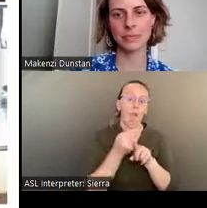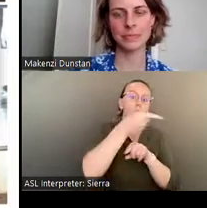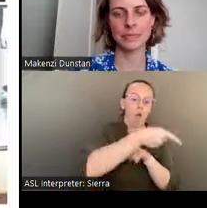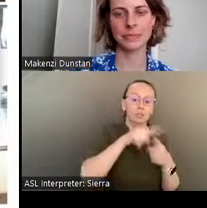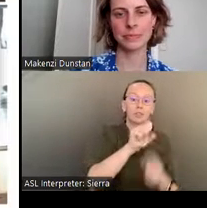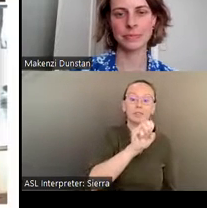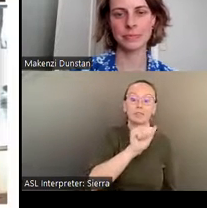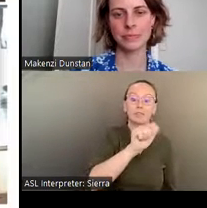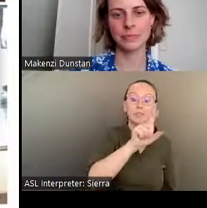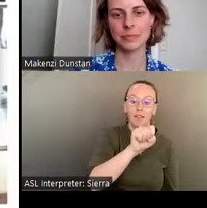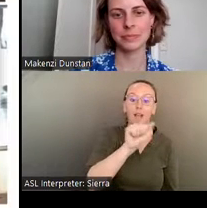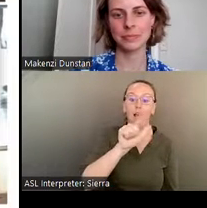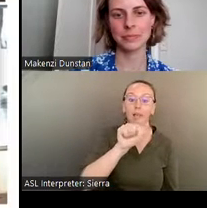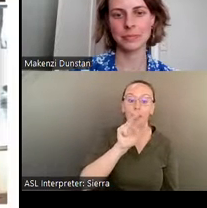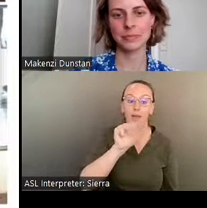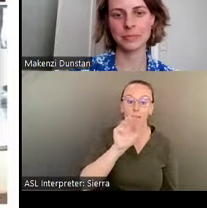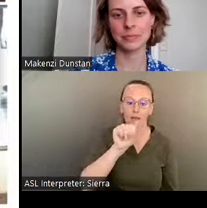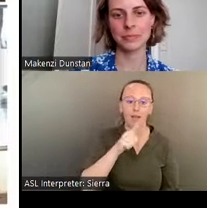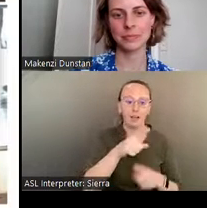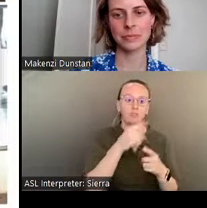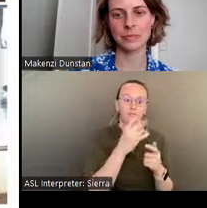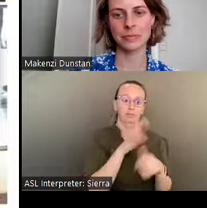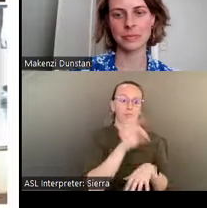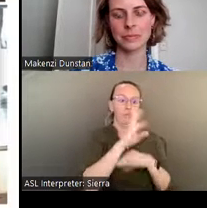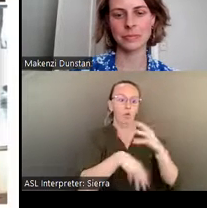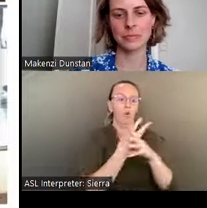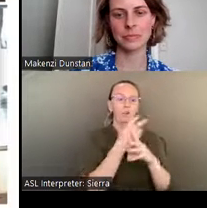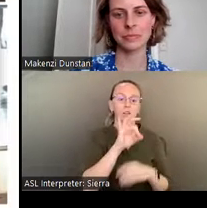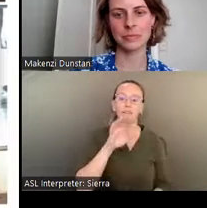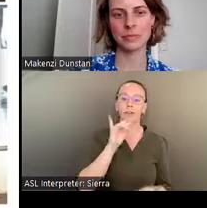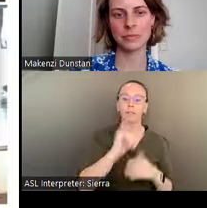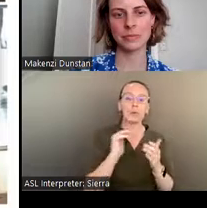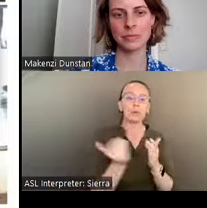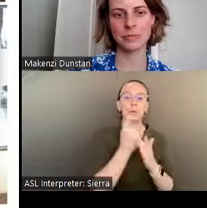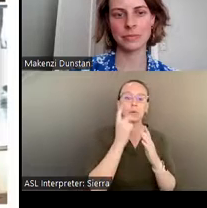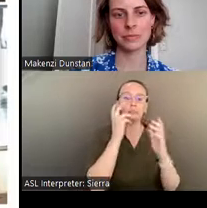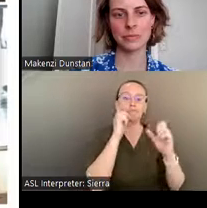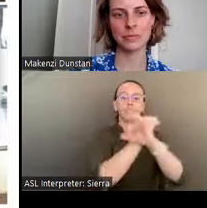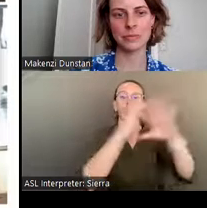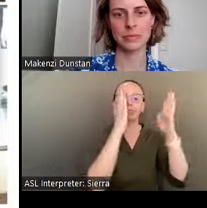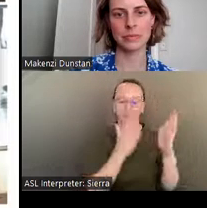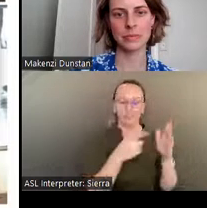the world of a contemporary visionary still actively creating his own artist-designed environment.